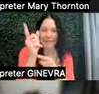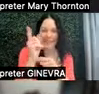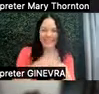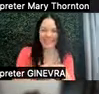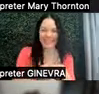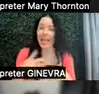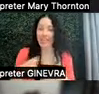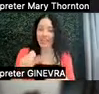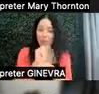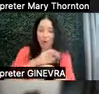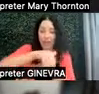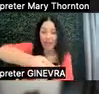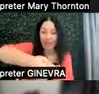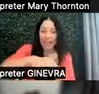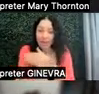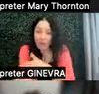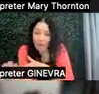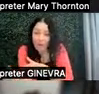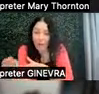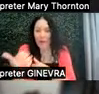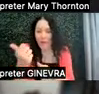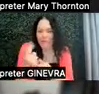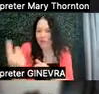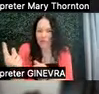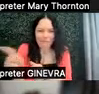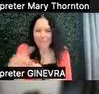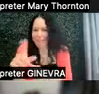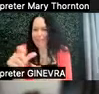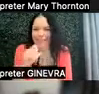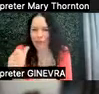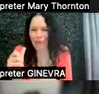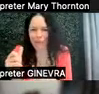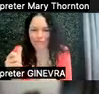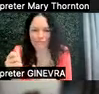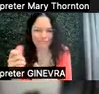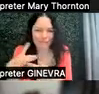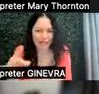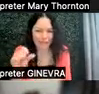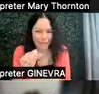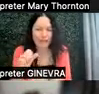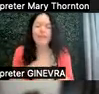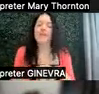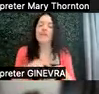of the night or the early morning when other people don't want to be working. And so, this is a more maybe common example